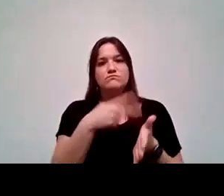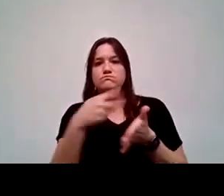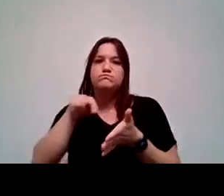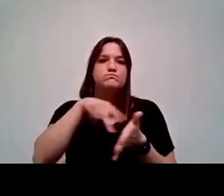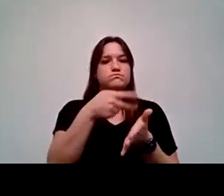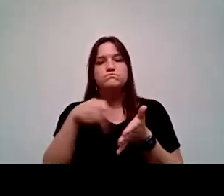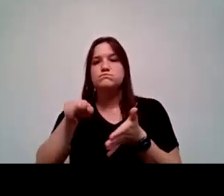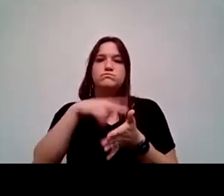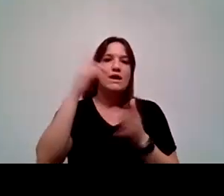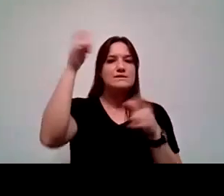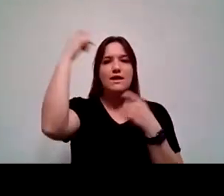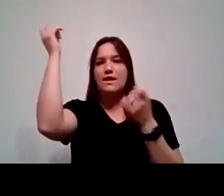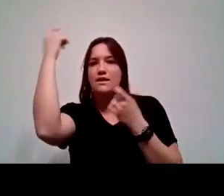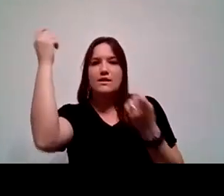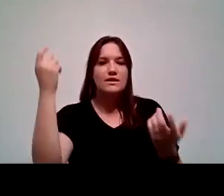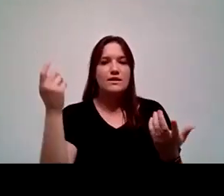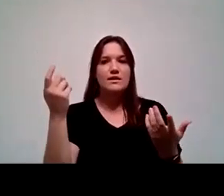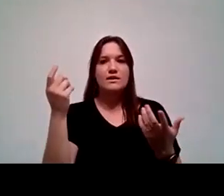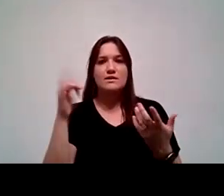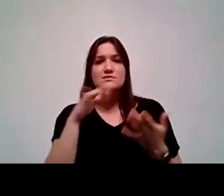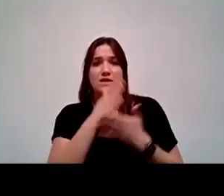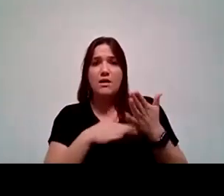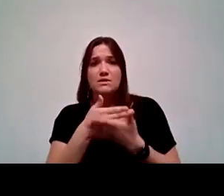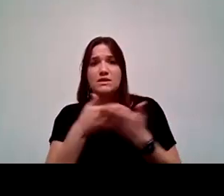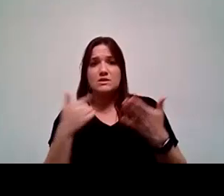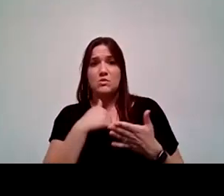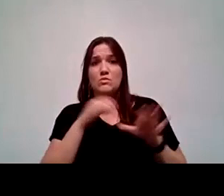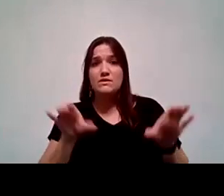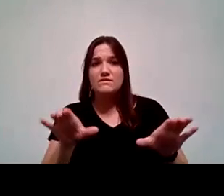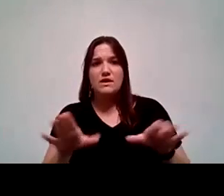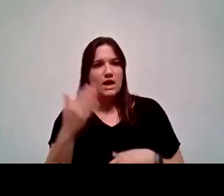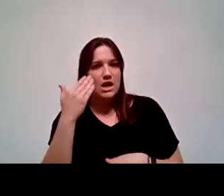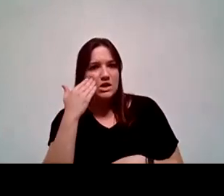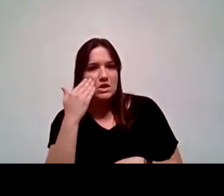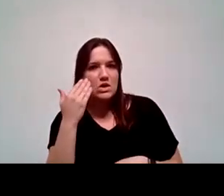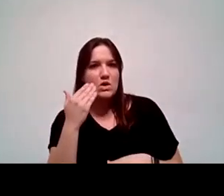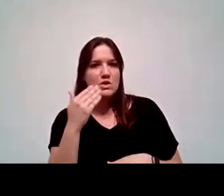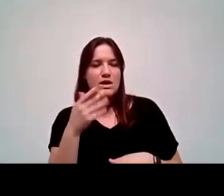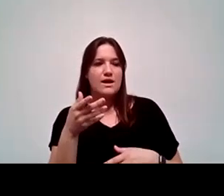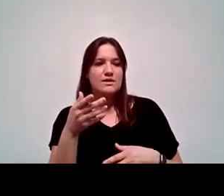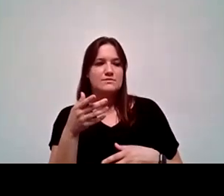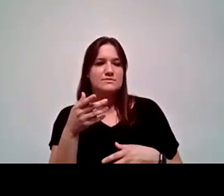in celebration. And so those are some of the things that we've done. And I know as a newer institution,